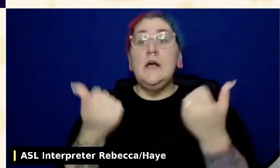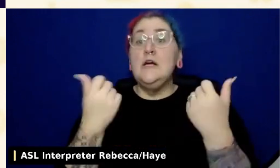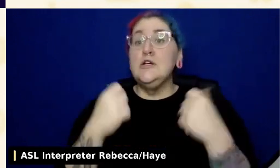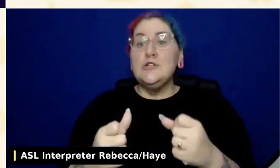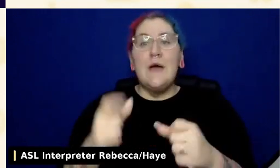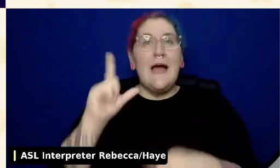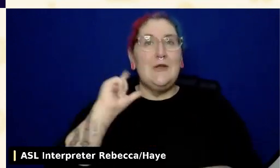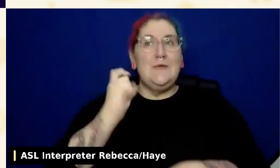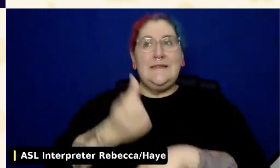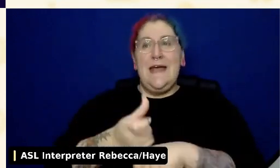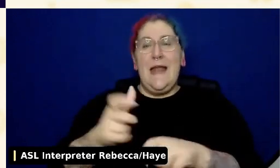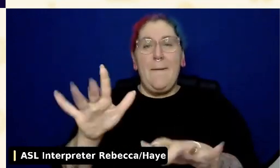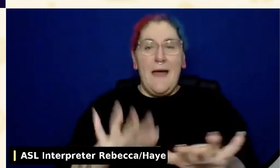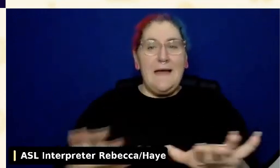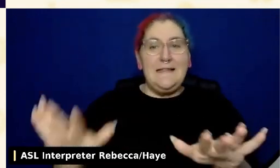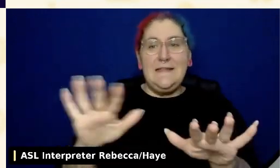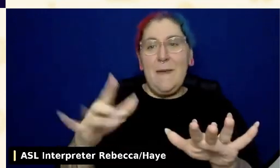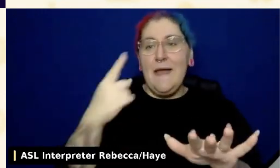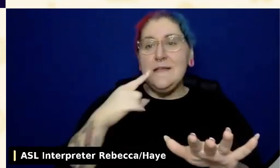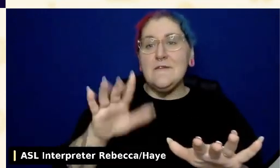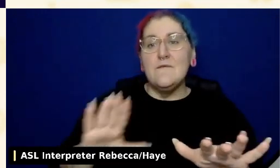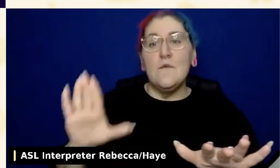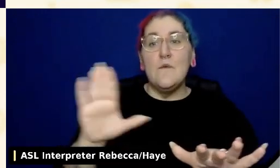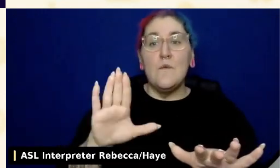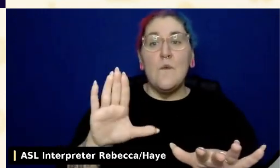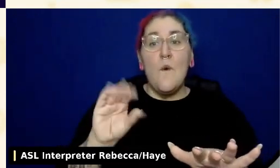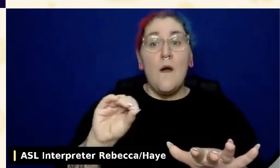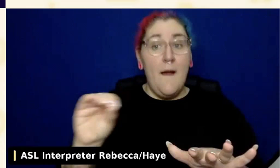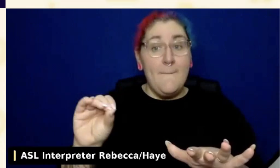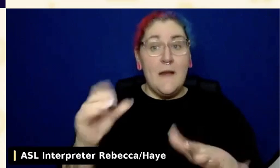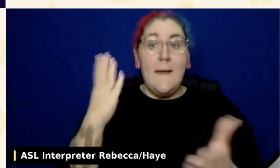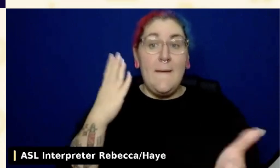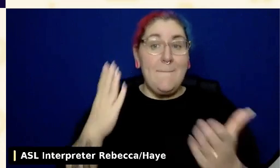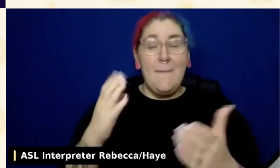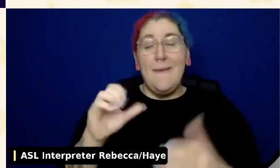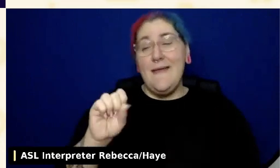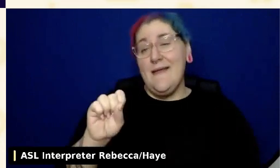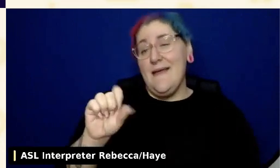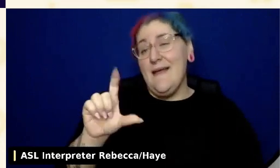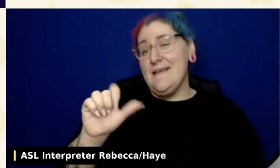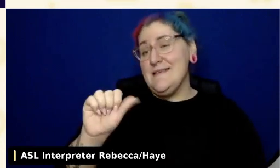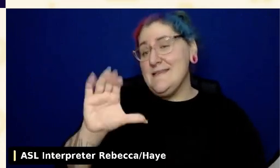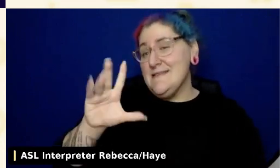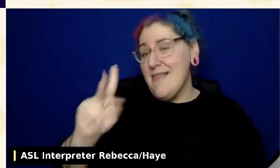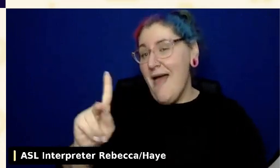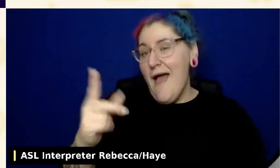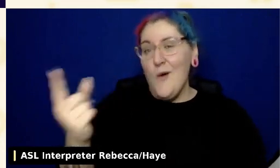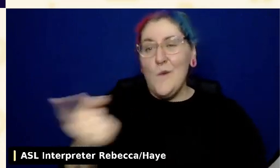if you have a company, Slack workspace, somewhere where you can share knowledge, ask questions,